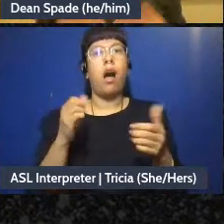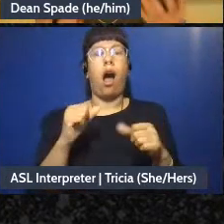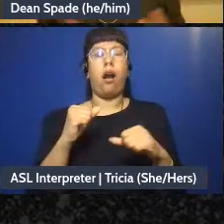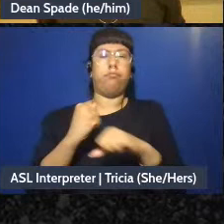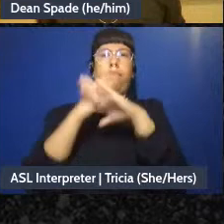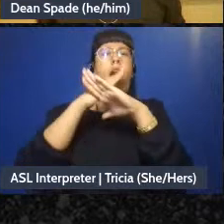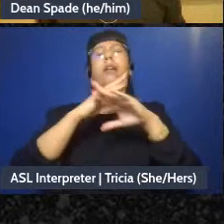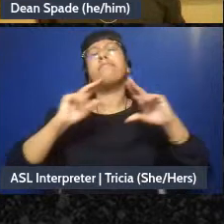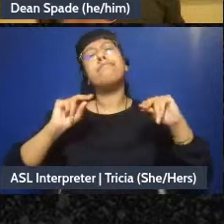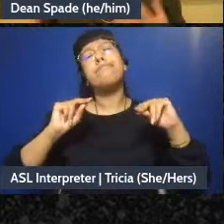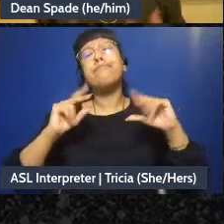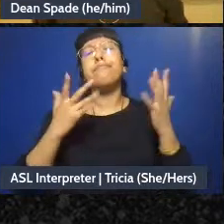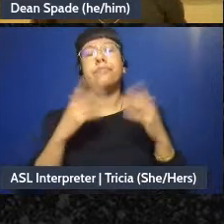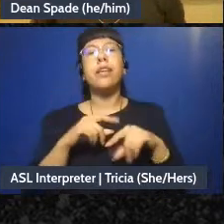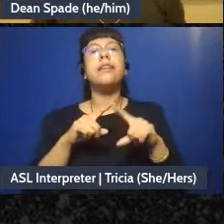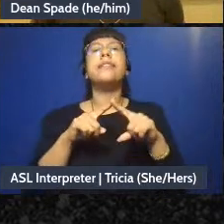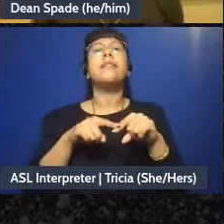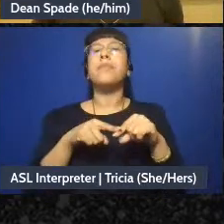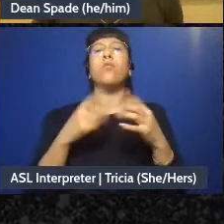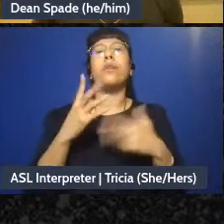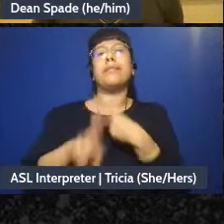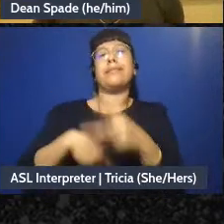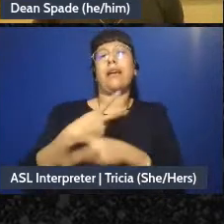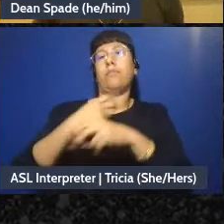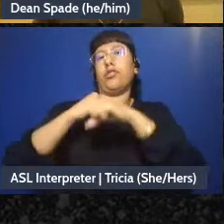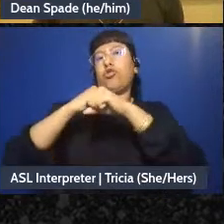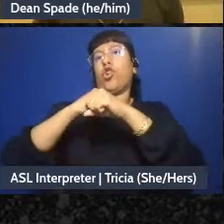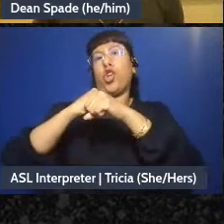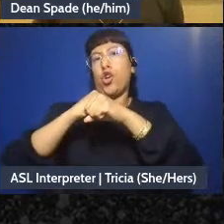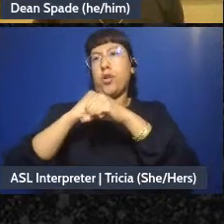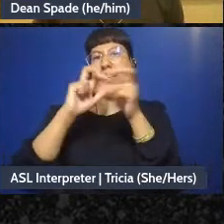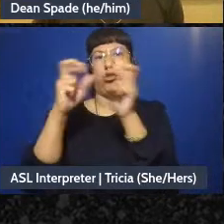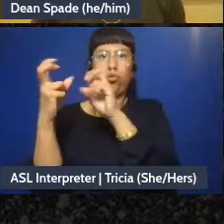just depends on how what kind of security issues the particular work you're doing has.